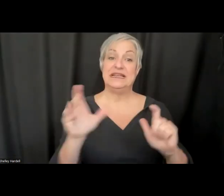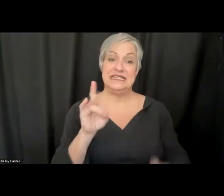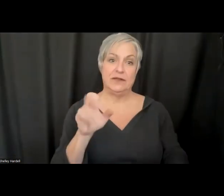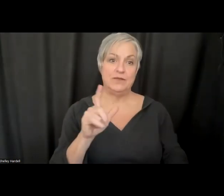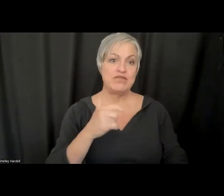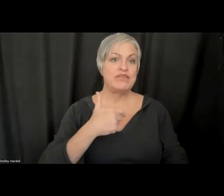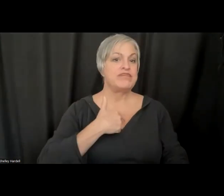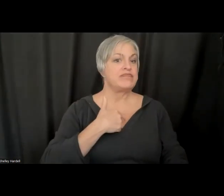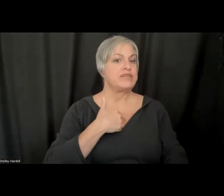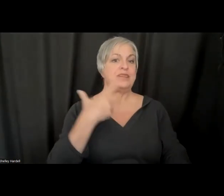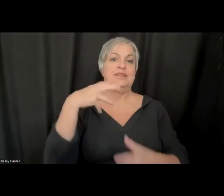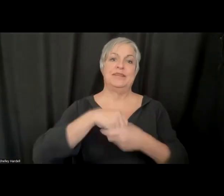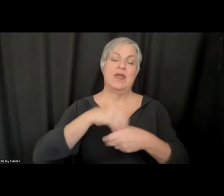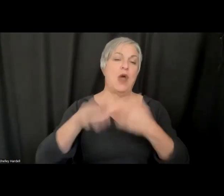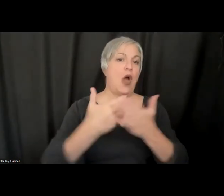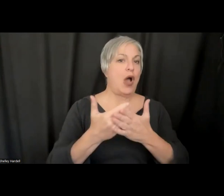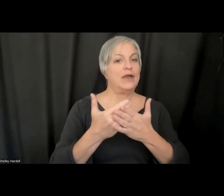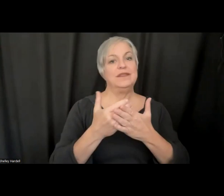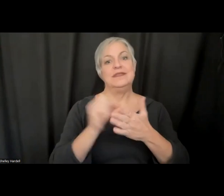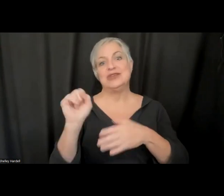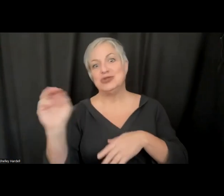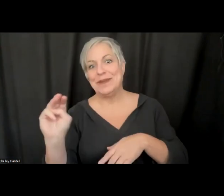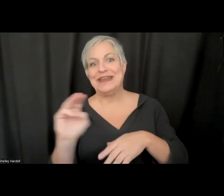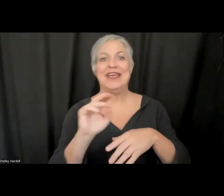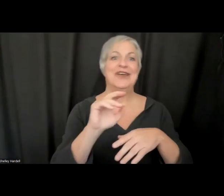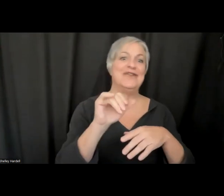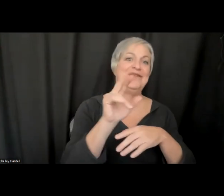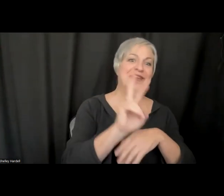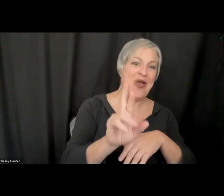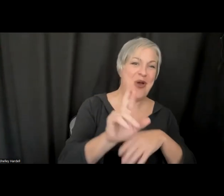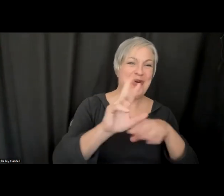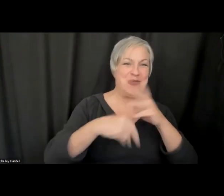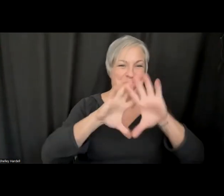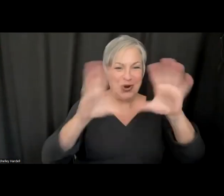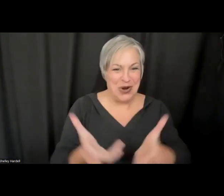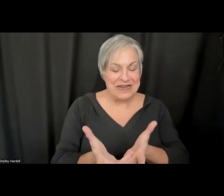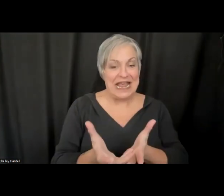social virtual-reality worlds out there, text in VR, as we